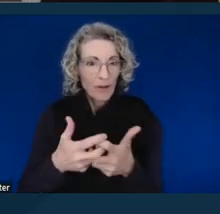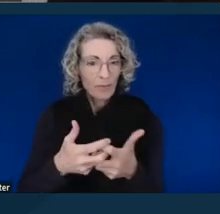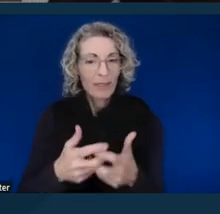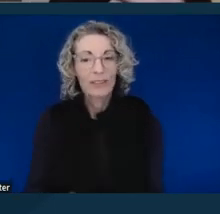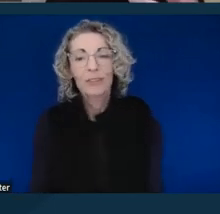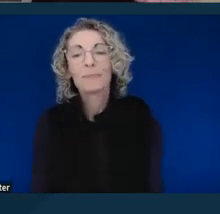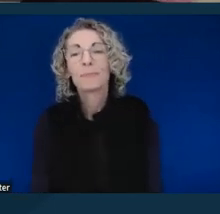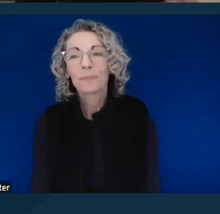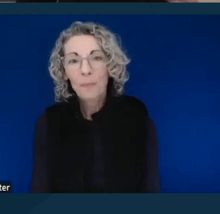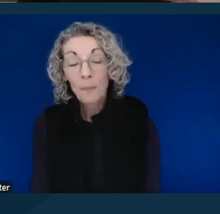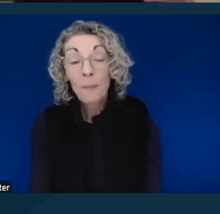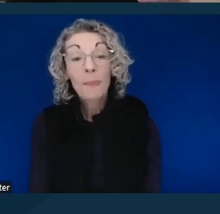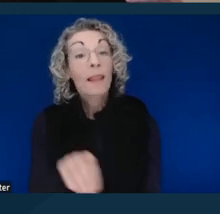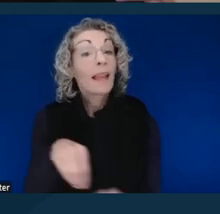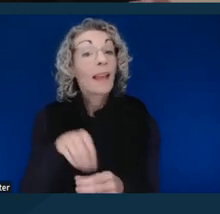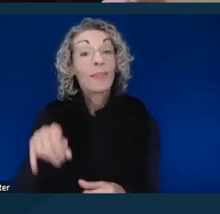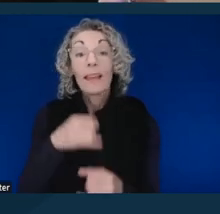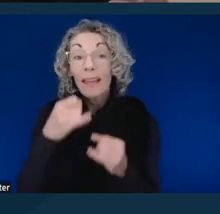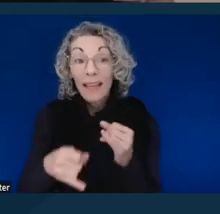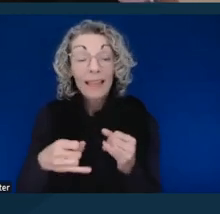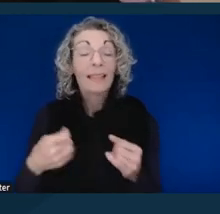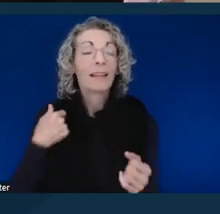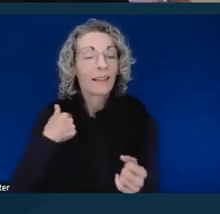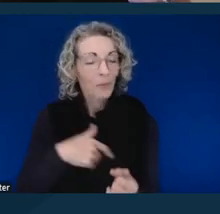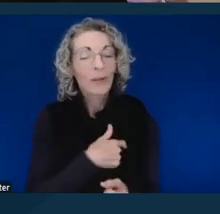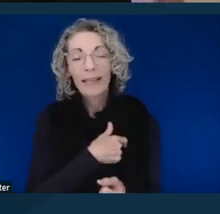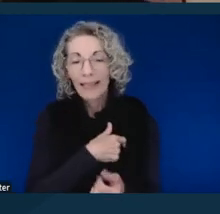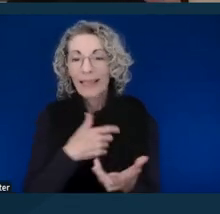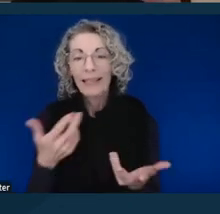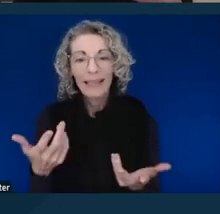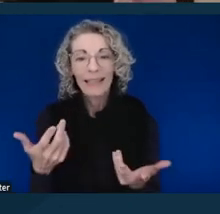So, ultimately we were able to get a number